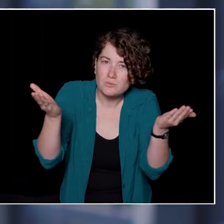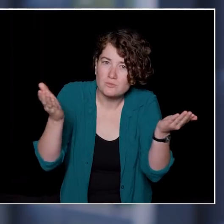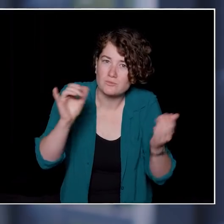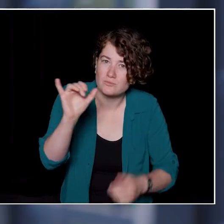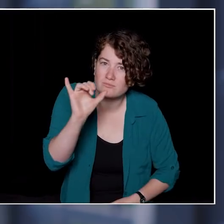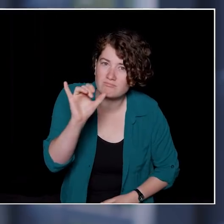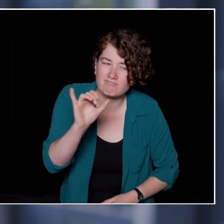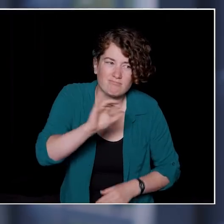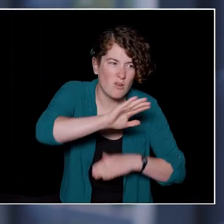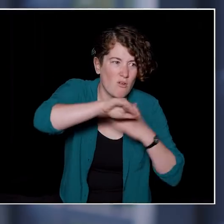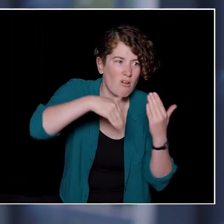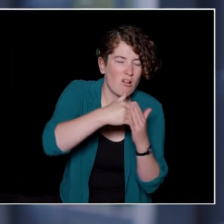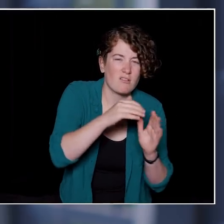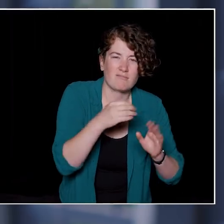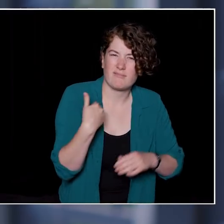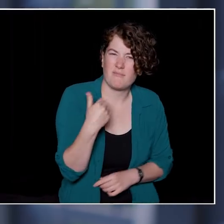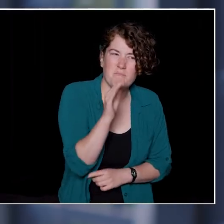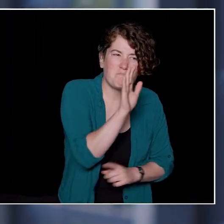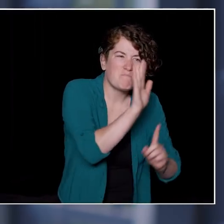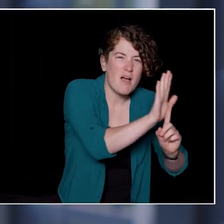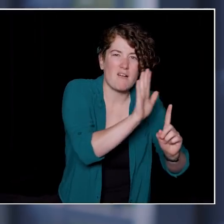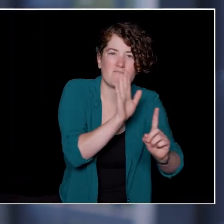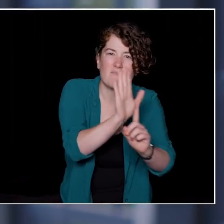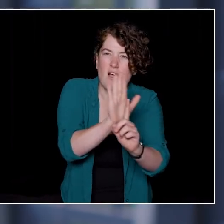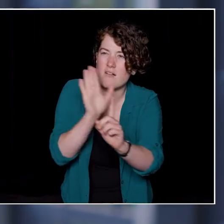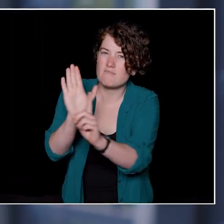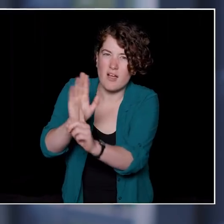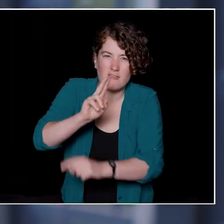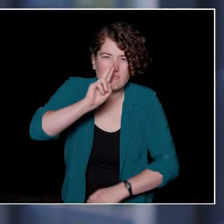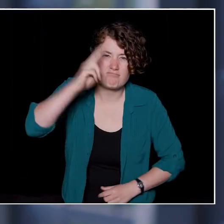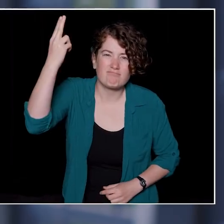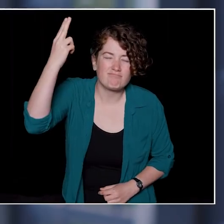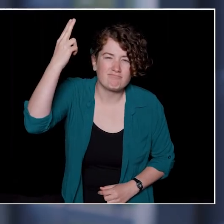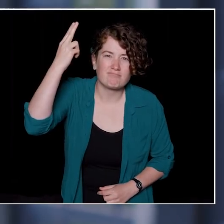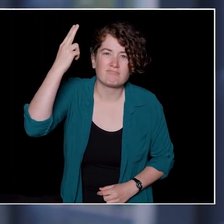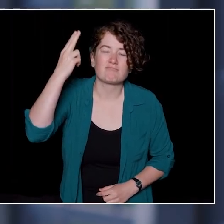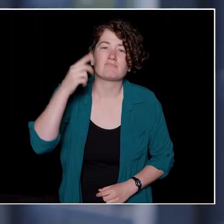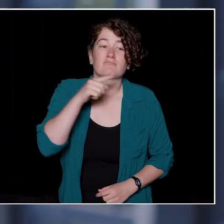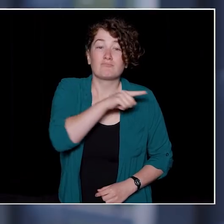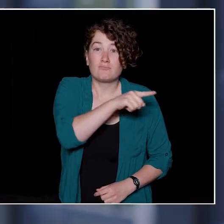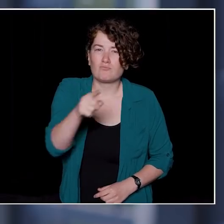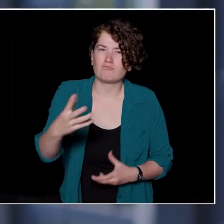You are each uniquely talented and you are what makes UBC so special.